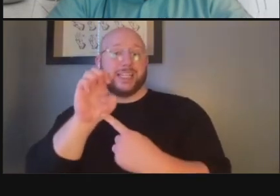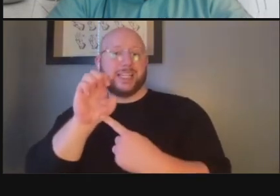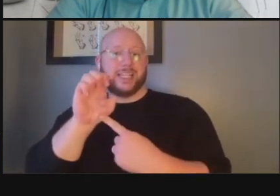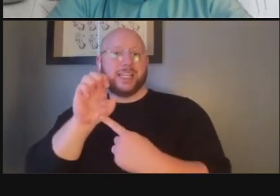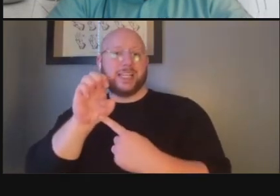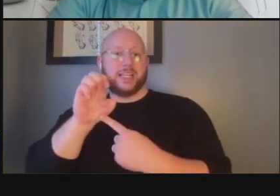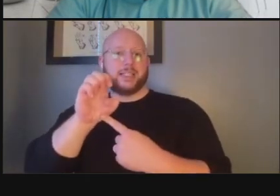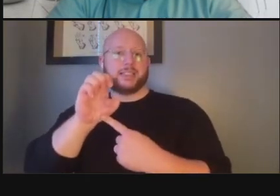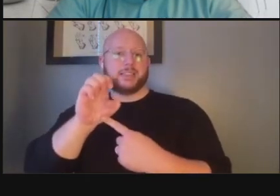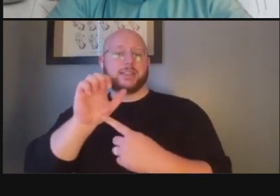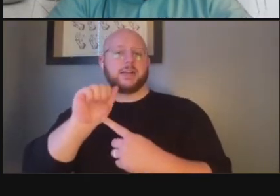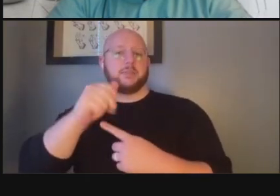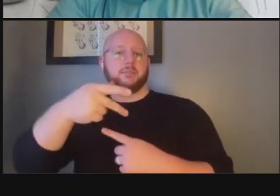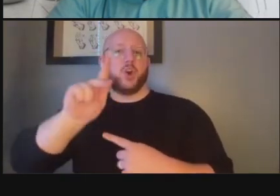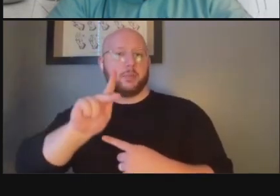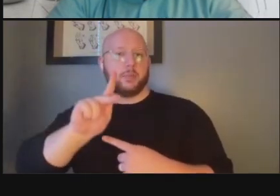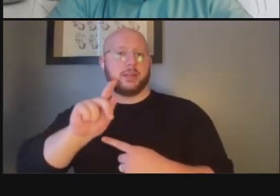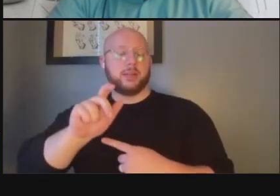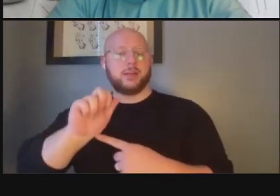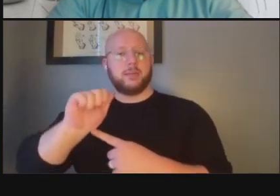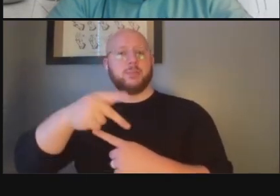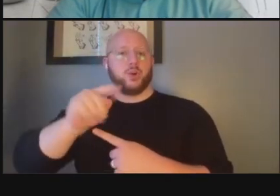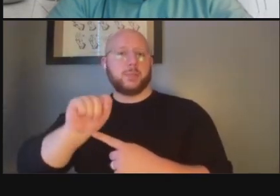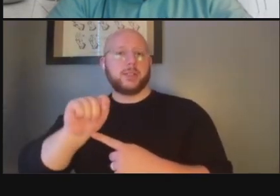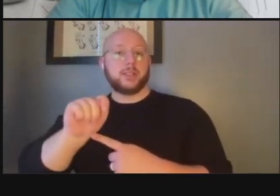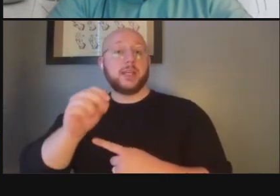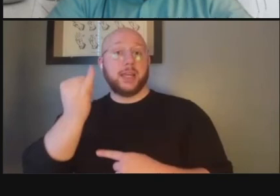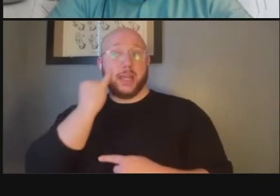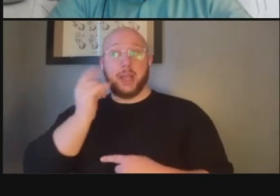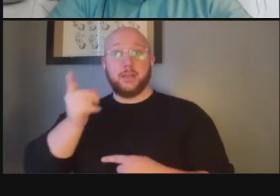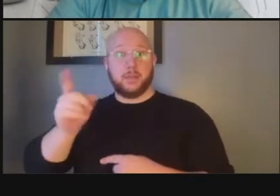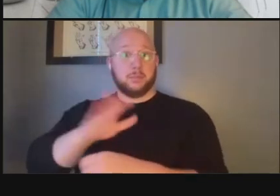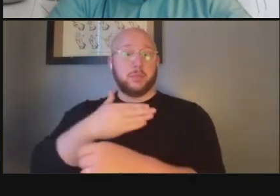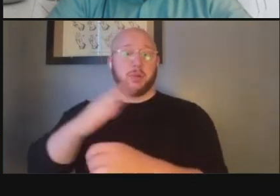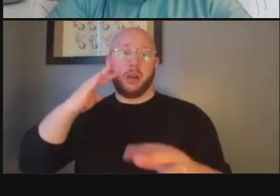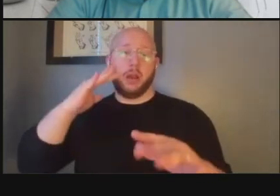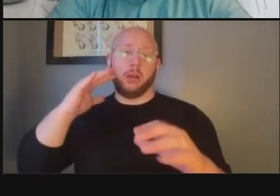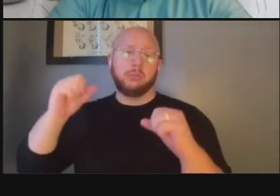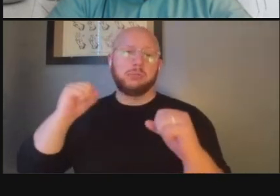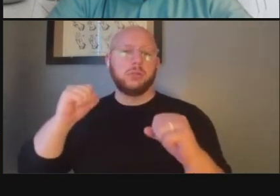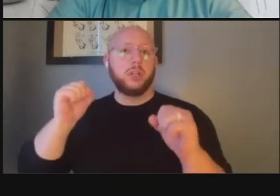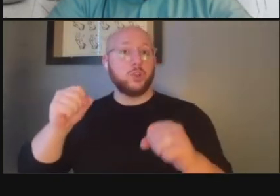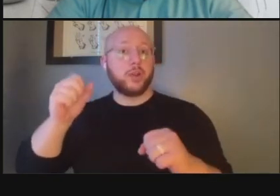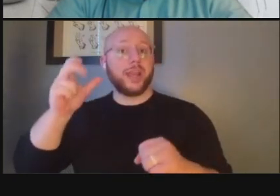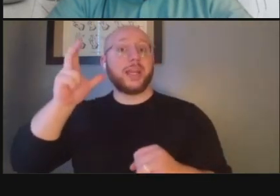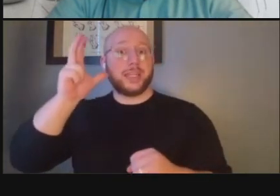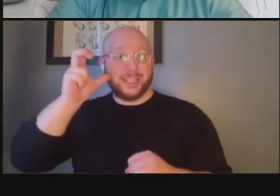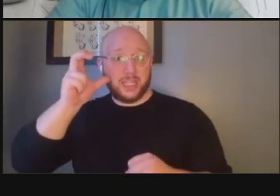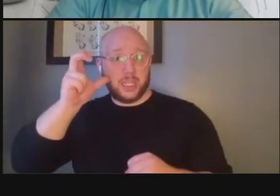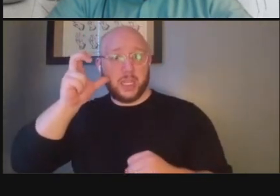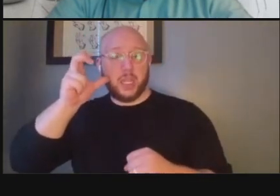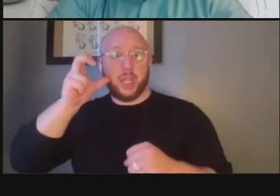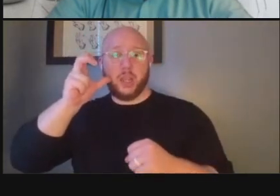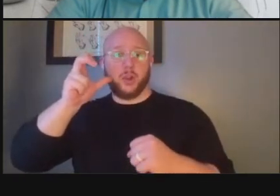on park van ness if they crank their music up very loud it is something that can be heard at um